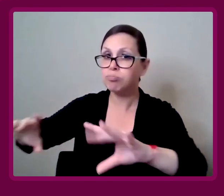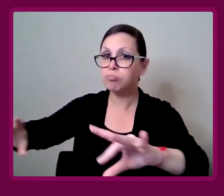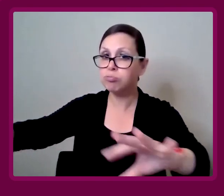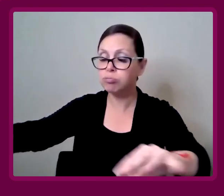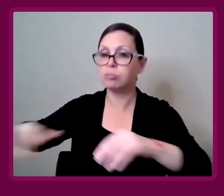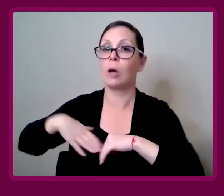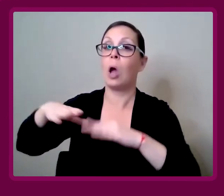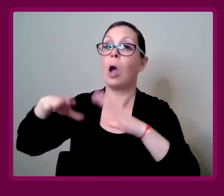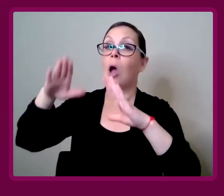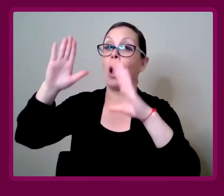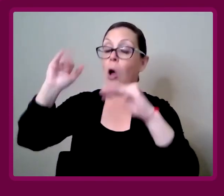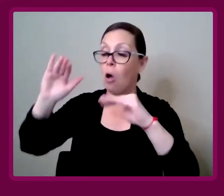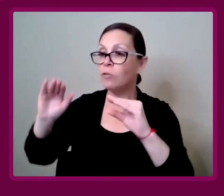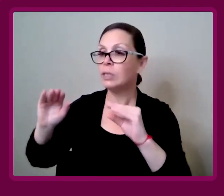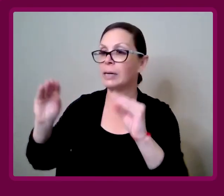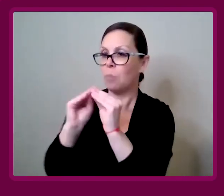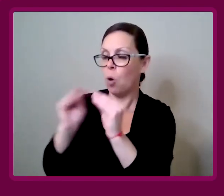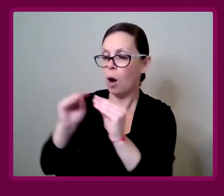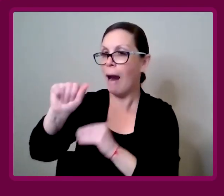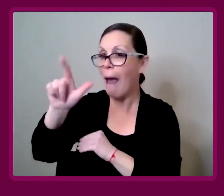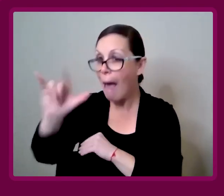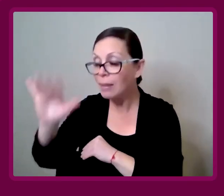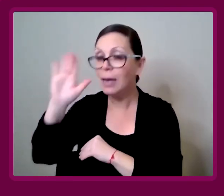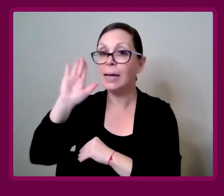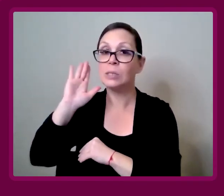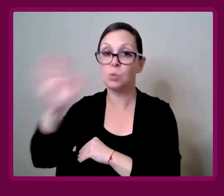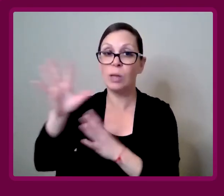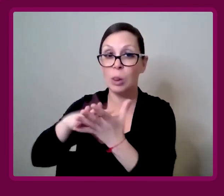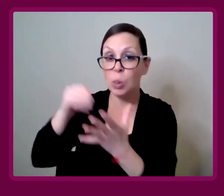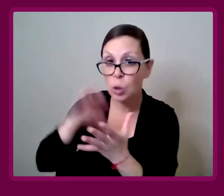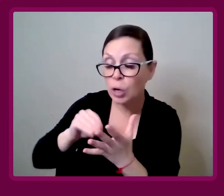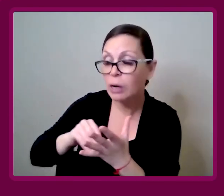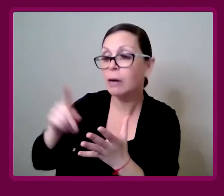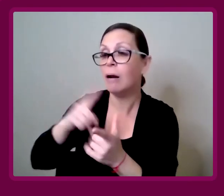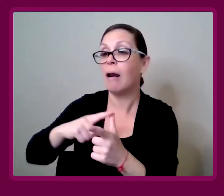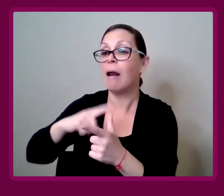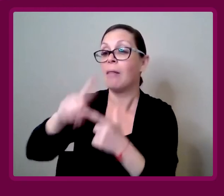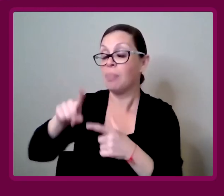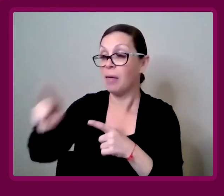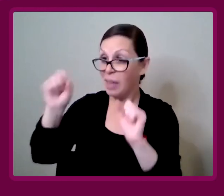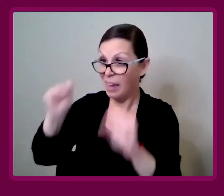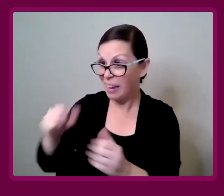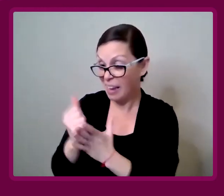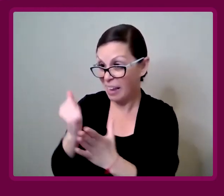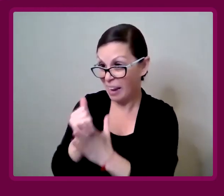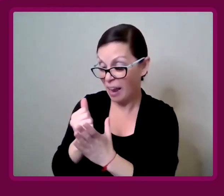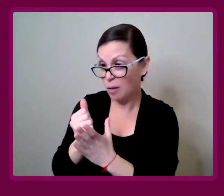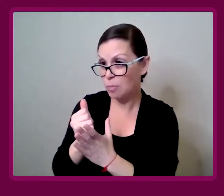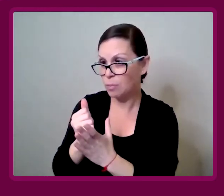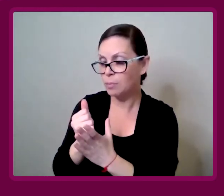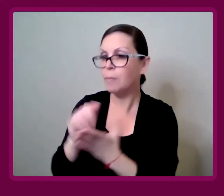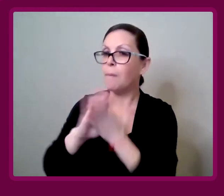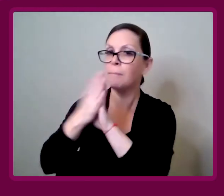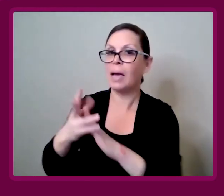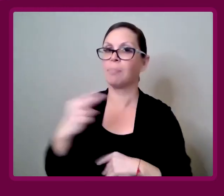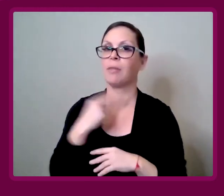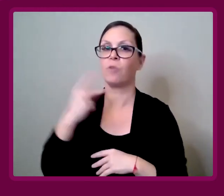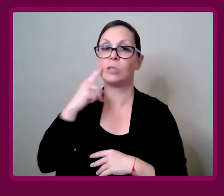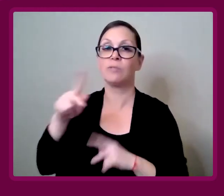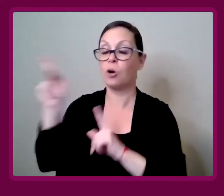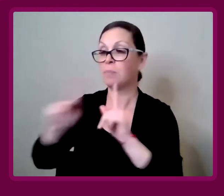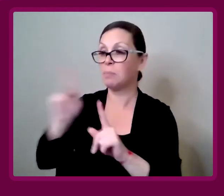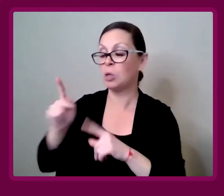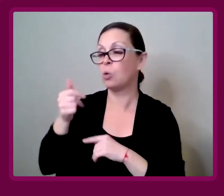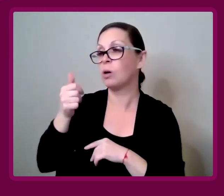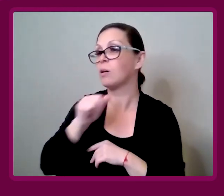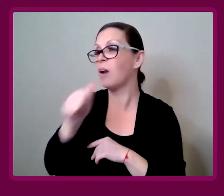to people who are hopefully allies, and can help be that voice for people who aren't there.